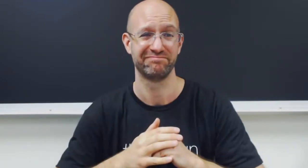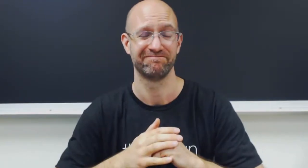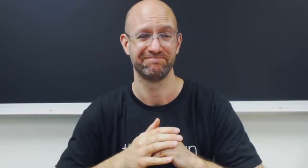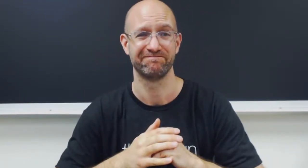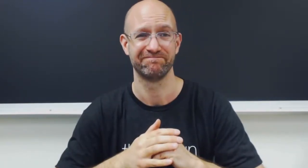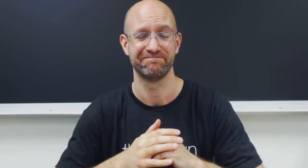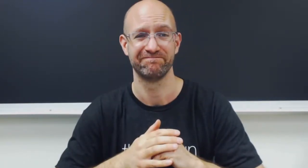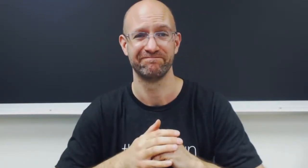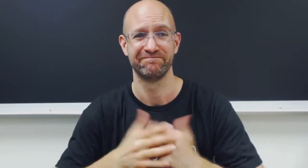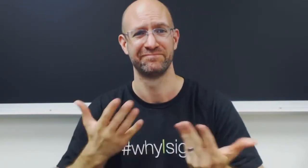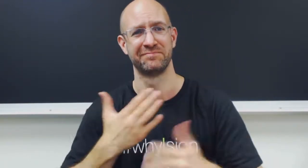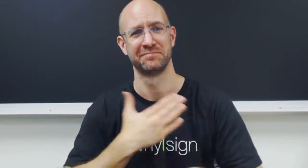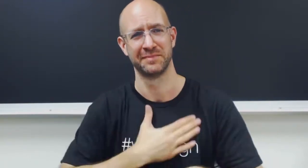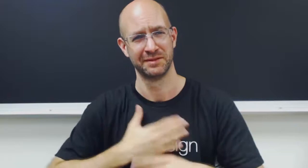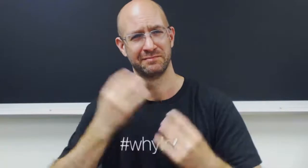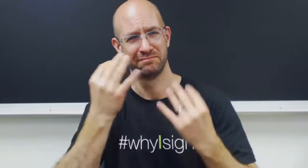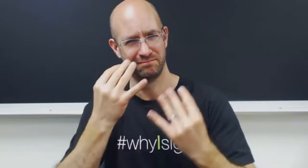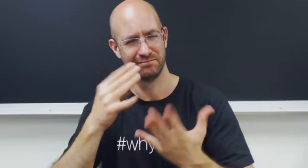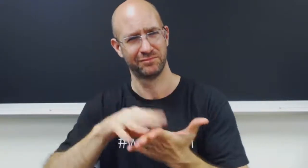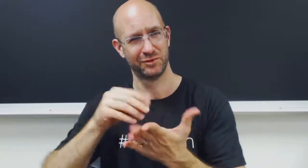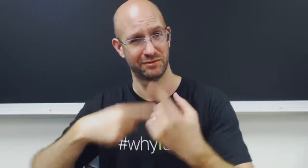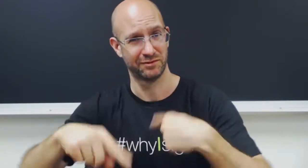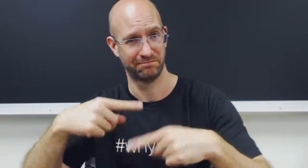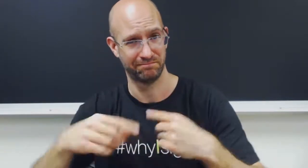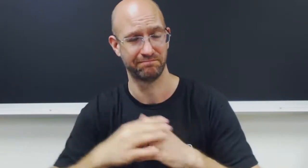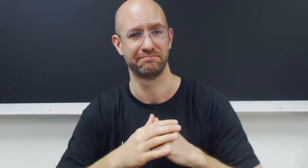So please I beg you to consider learning sign language.